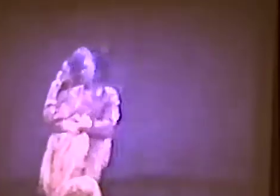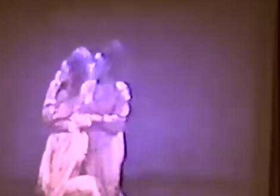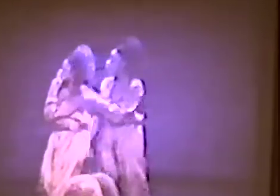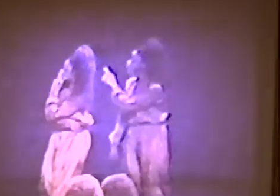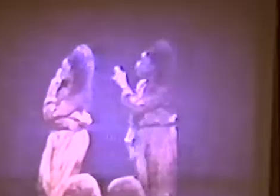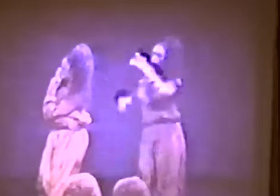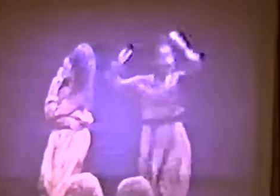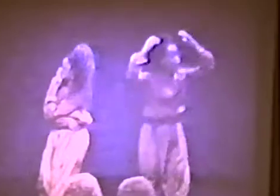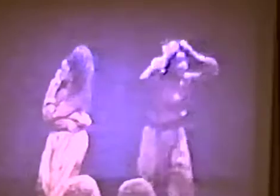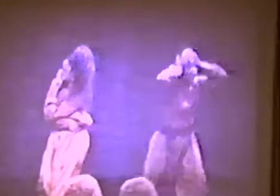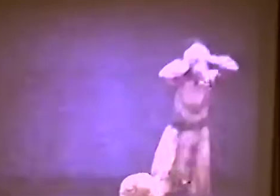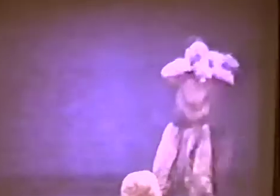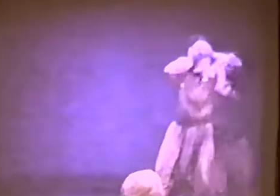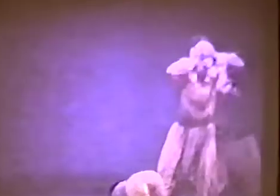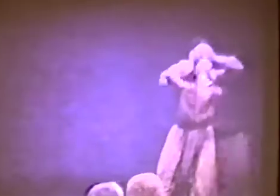I'M TOUSSAINT JOE.